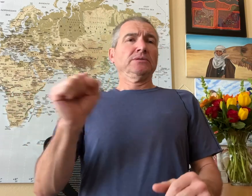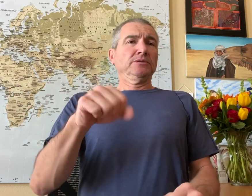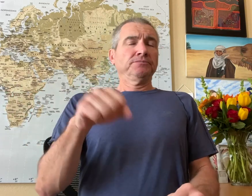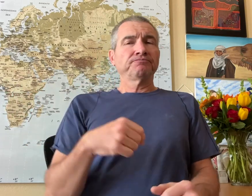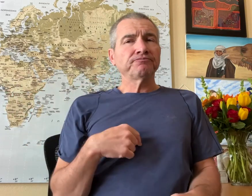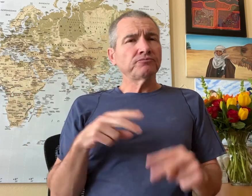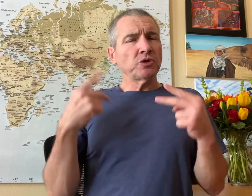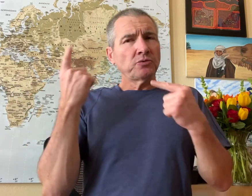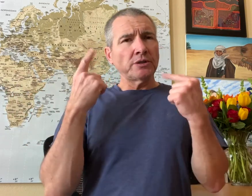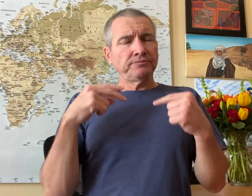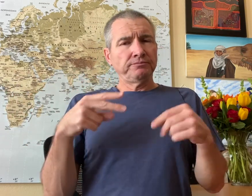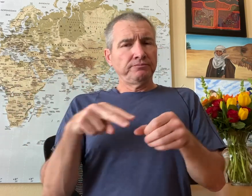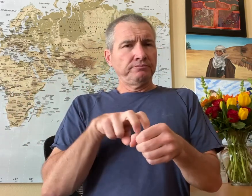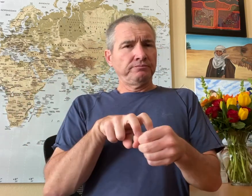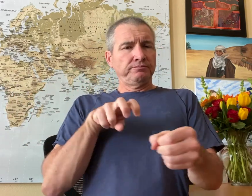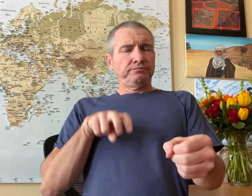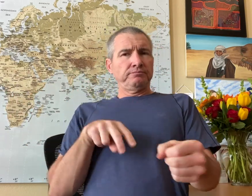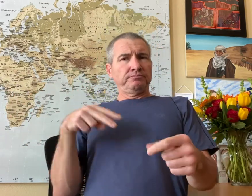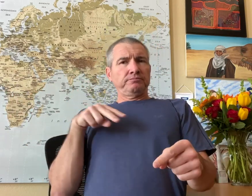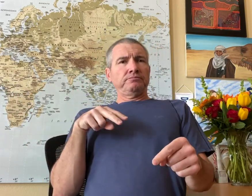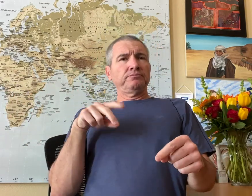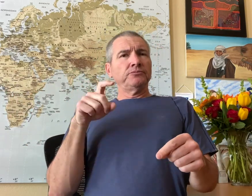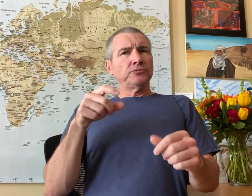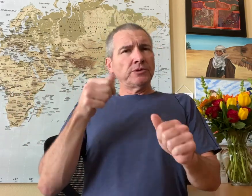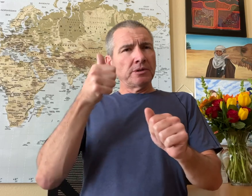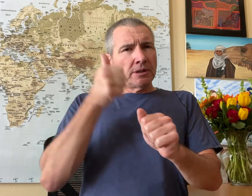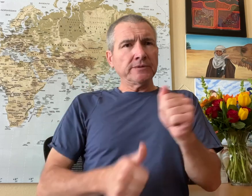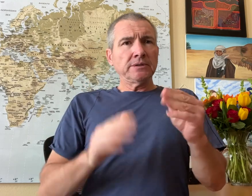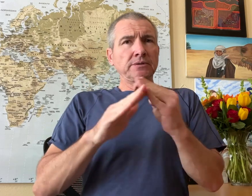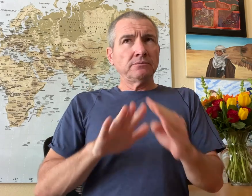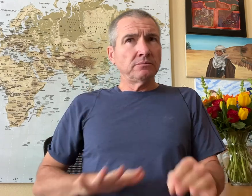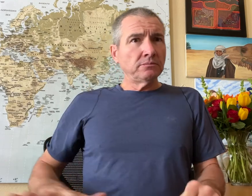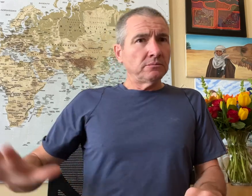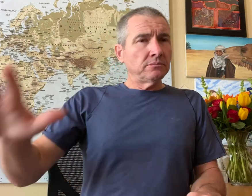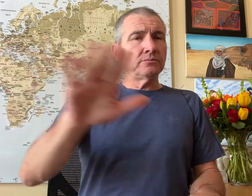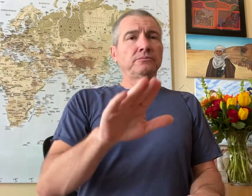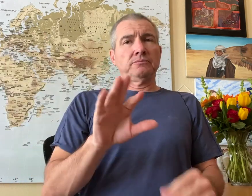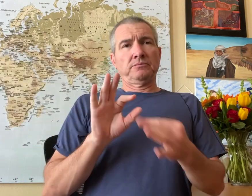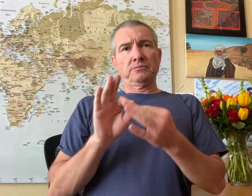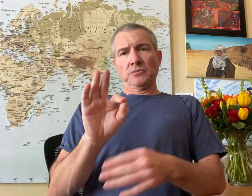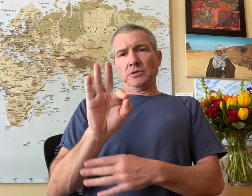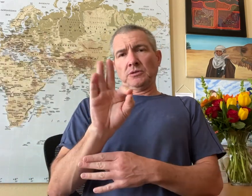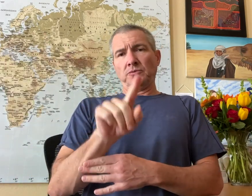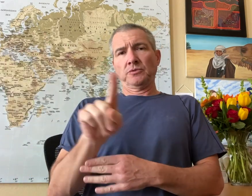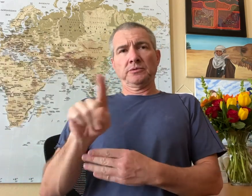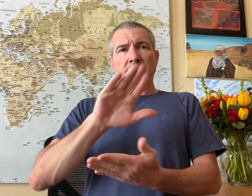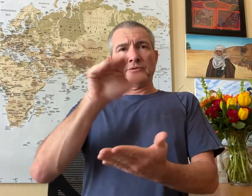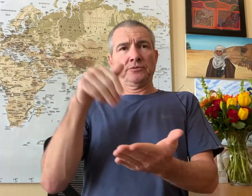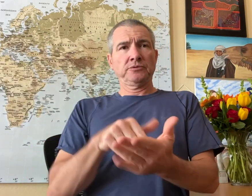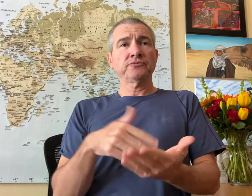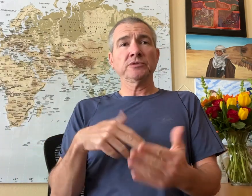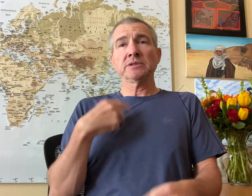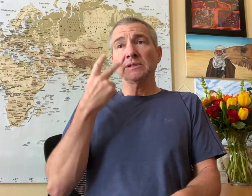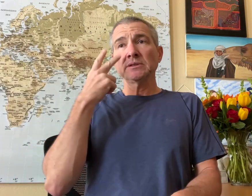I took a step back from the situation at hand and thought about every city across the country and their 911 call centers.